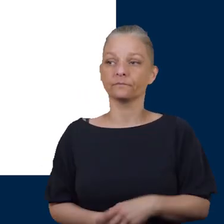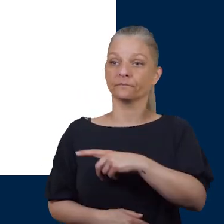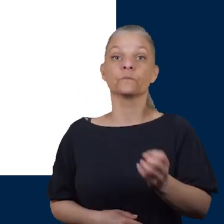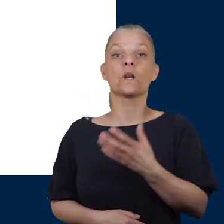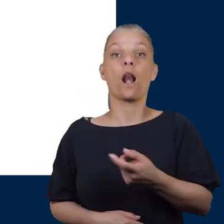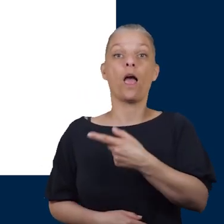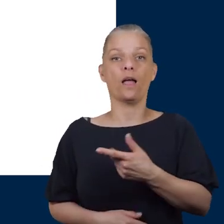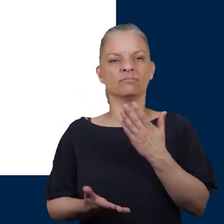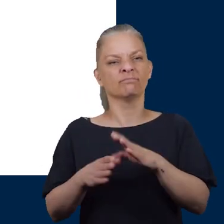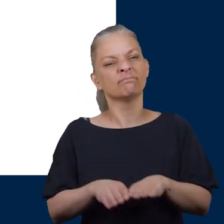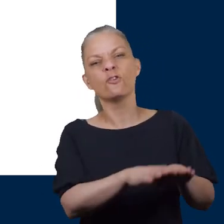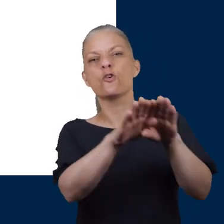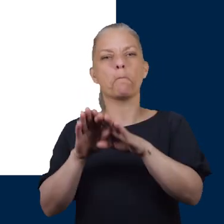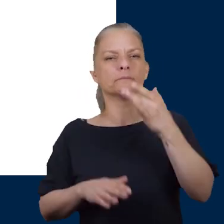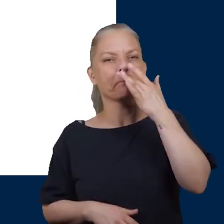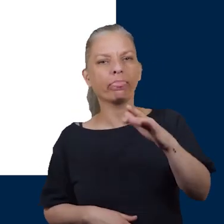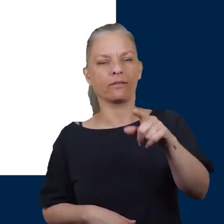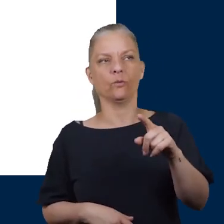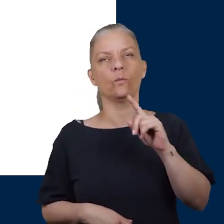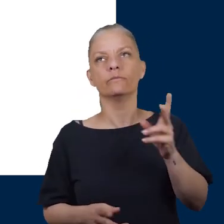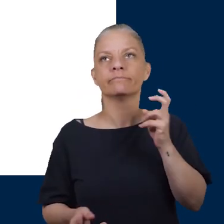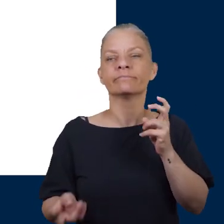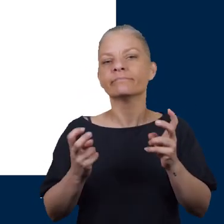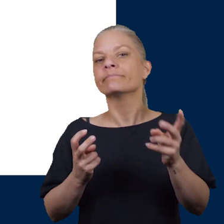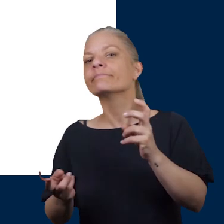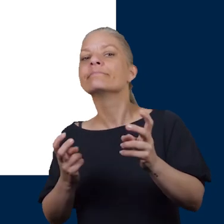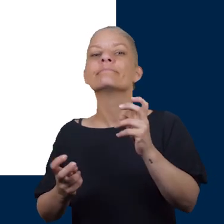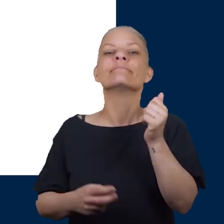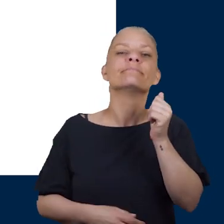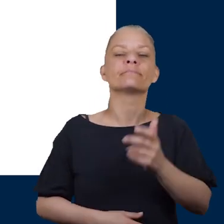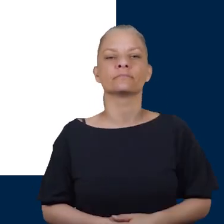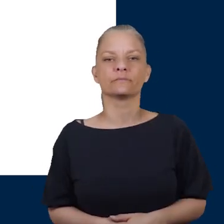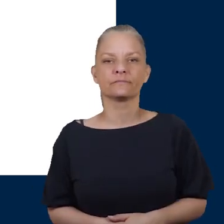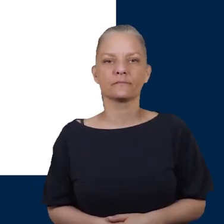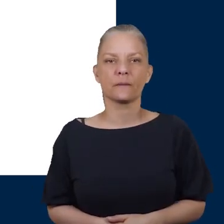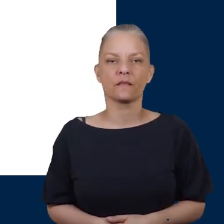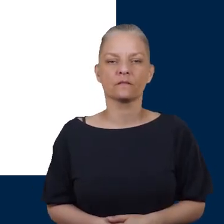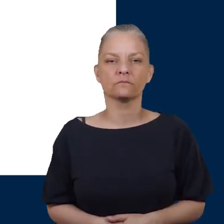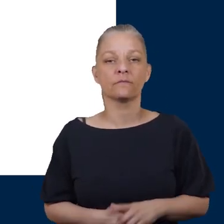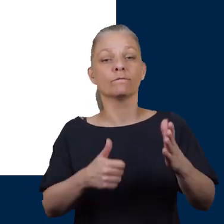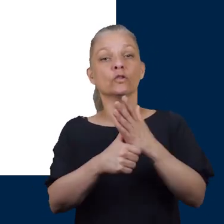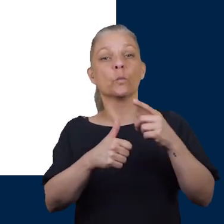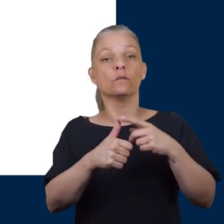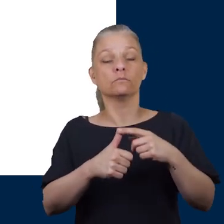On this slide are some common myths which you may hear. The first one is I can't cut my own toenails when I have diabetes.